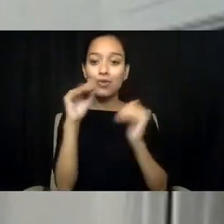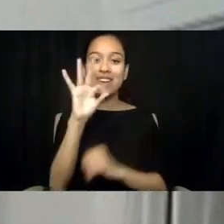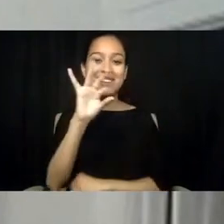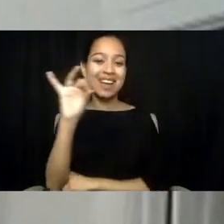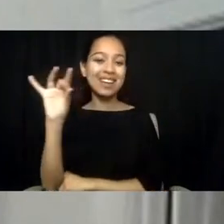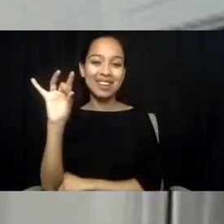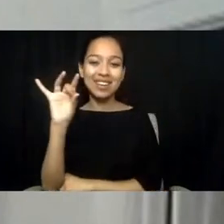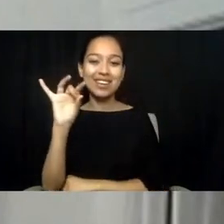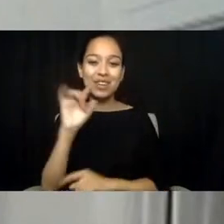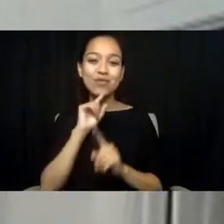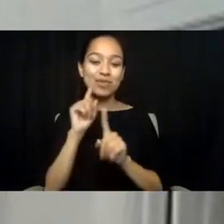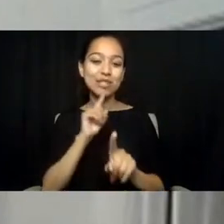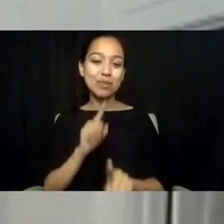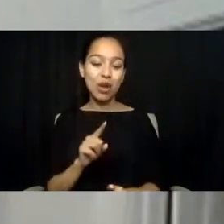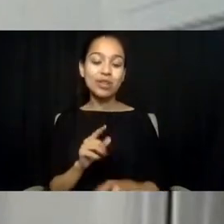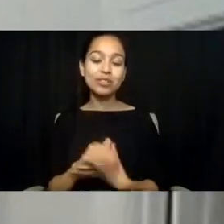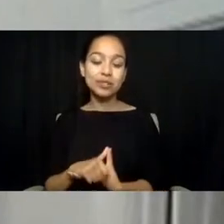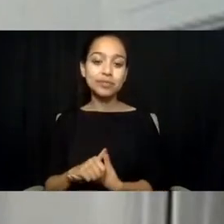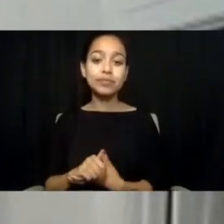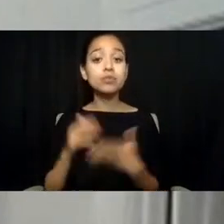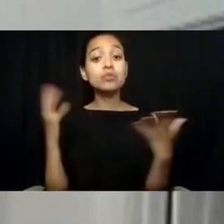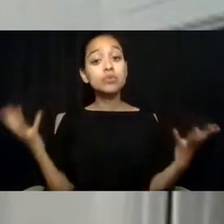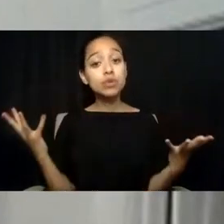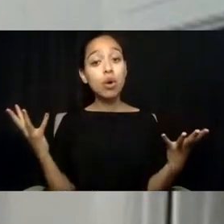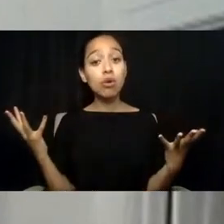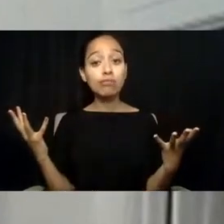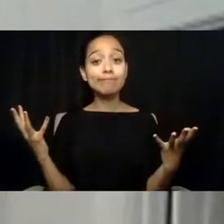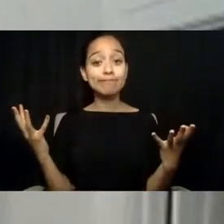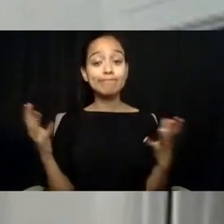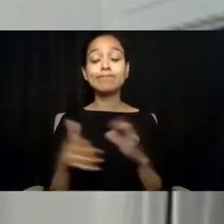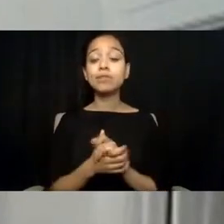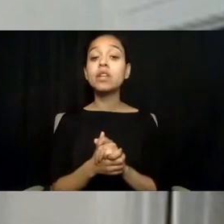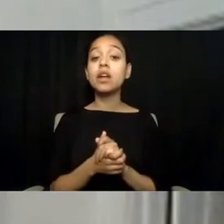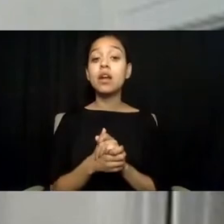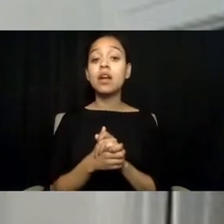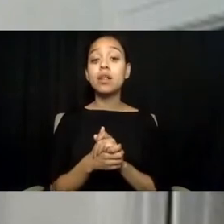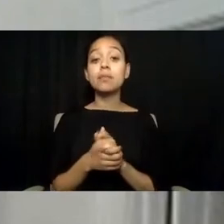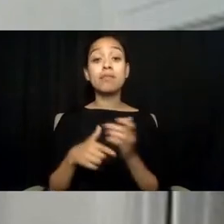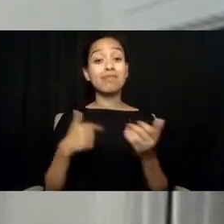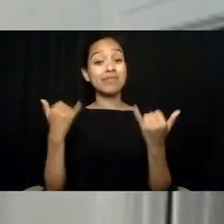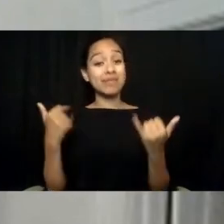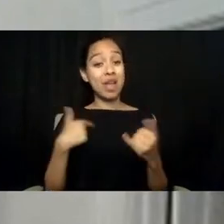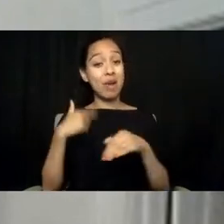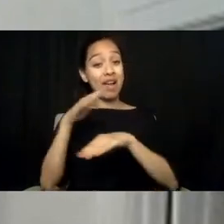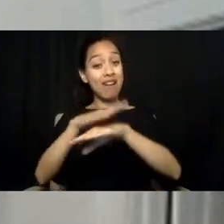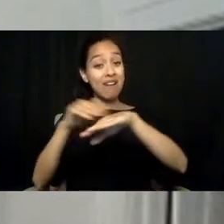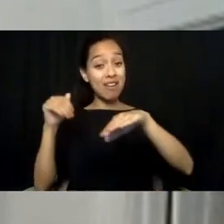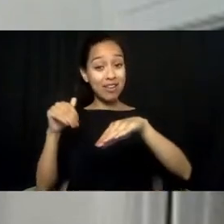And so with that, I call on the president and the White House,